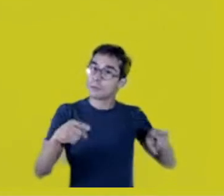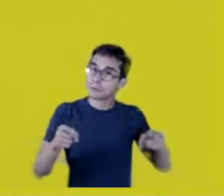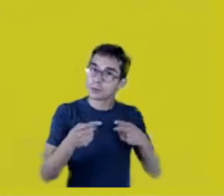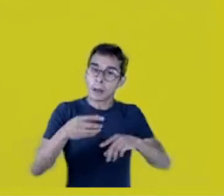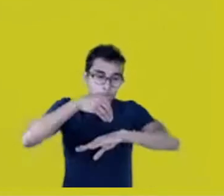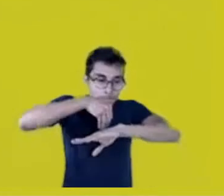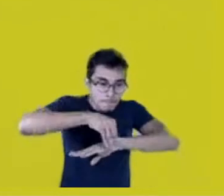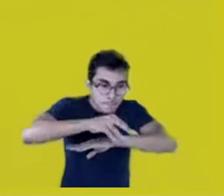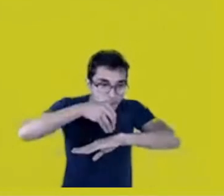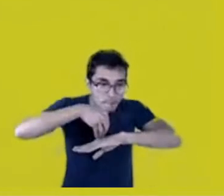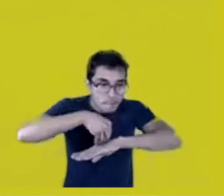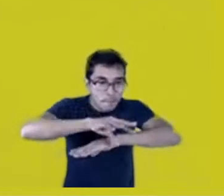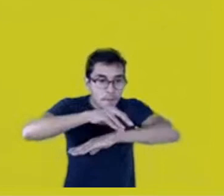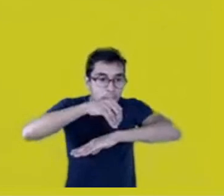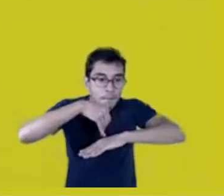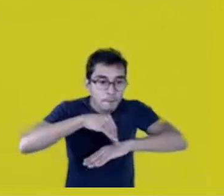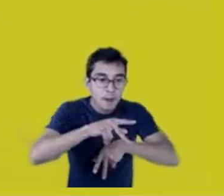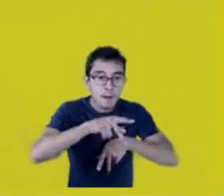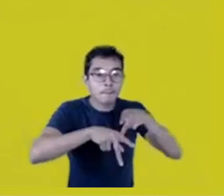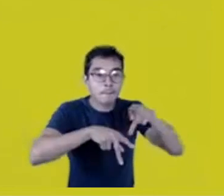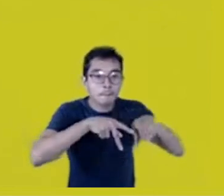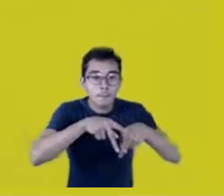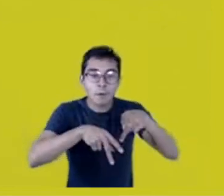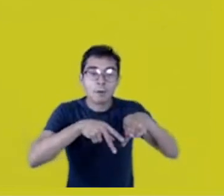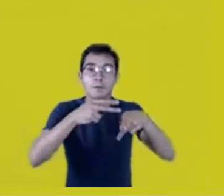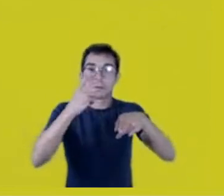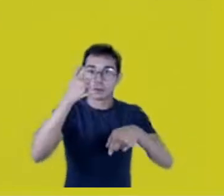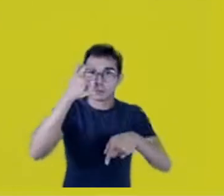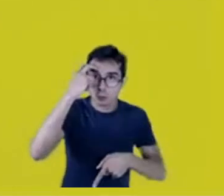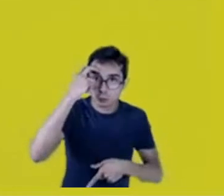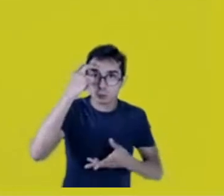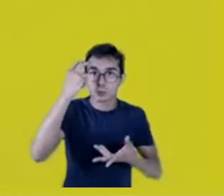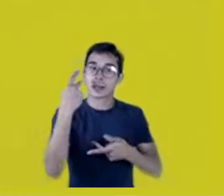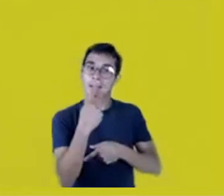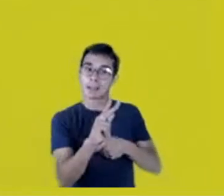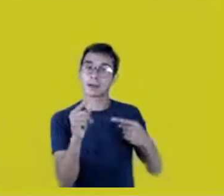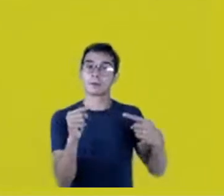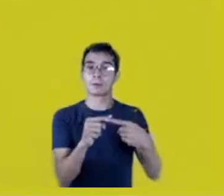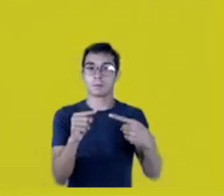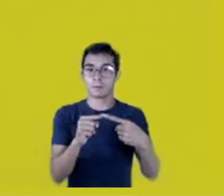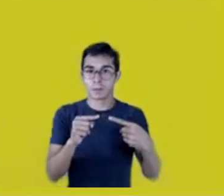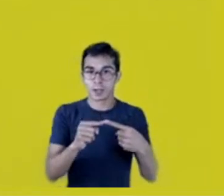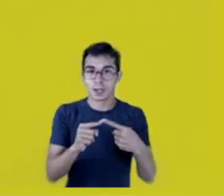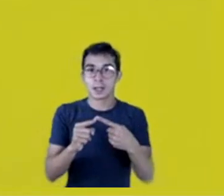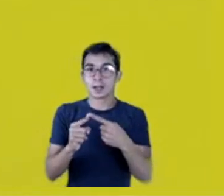That’s my form of retribution, a way to give Native schools, translating them into Native languages